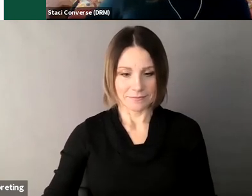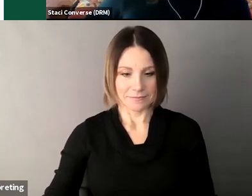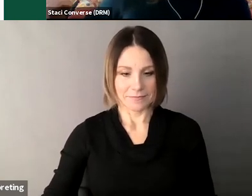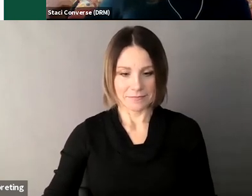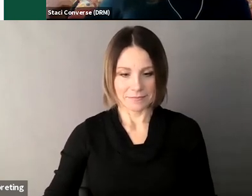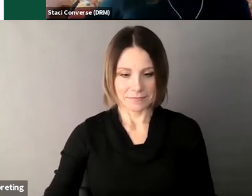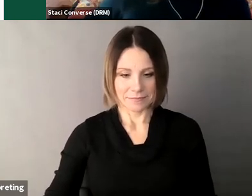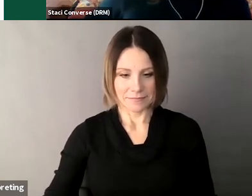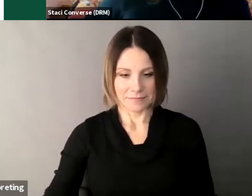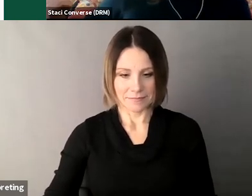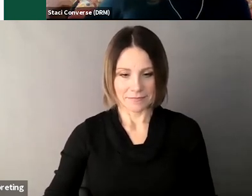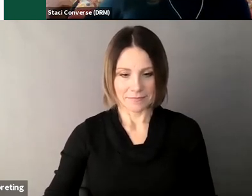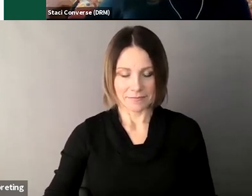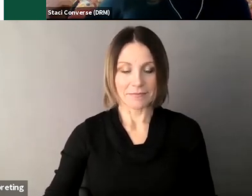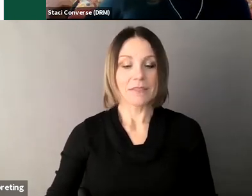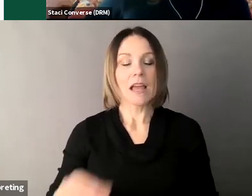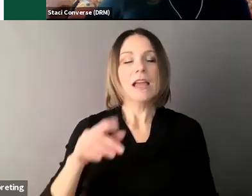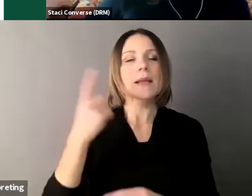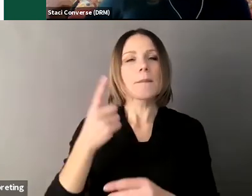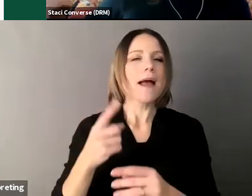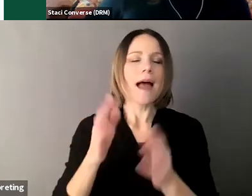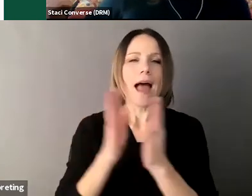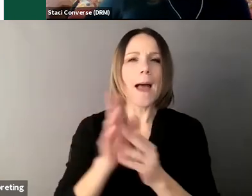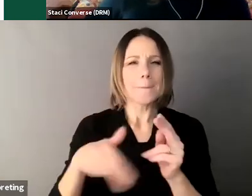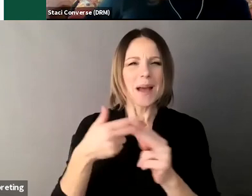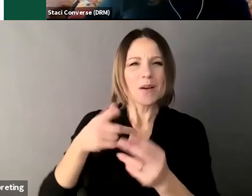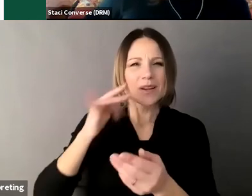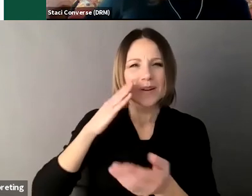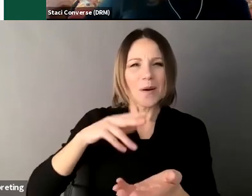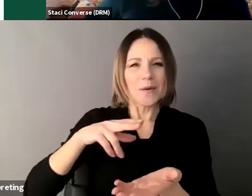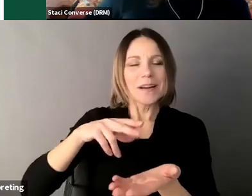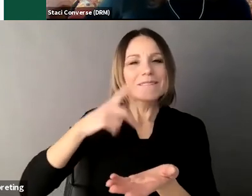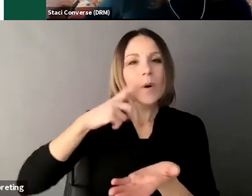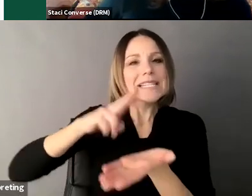treatment asks earlier if an individual requests for an appointed person to be responsible for